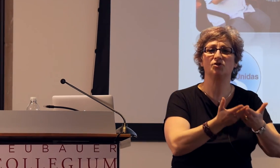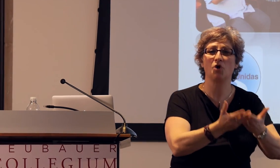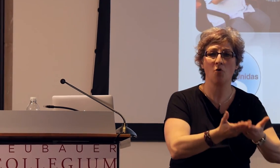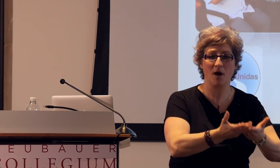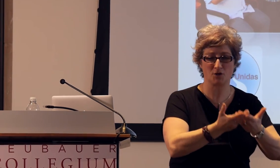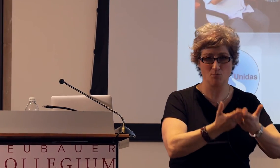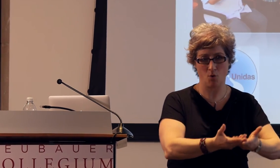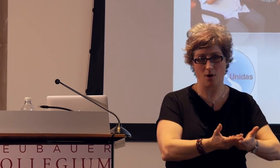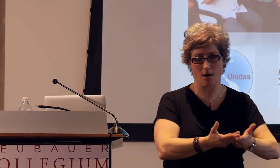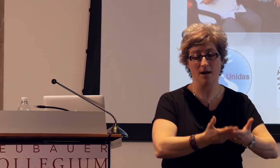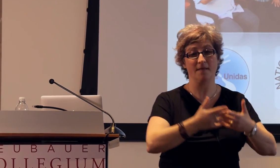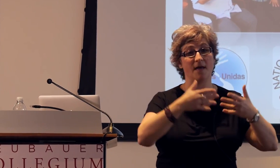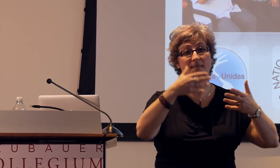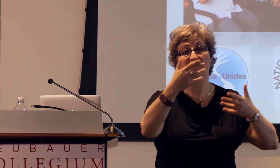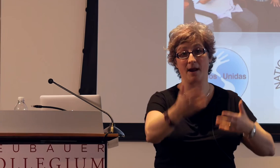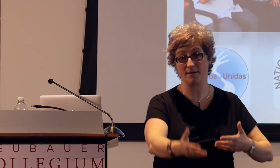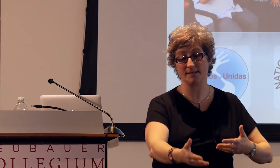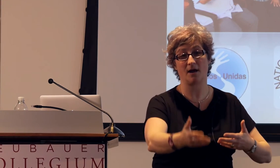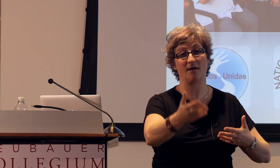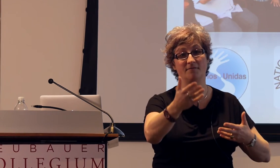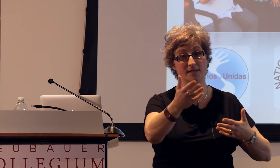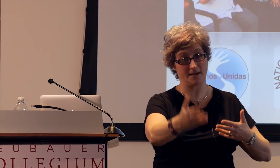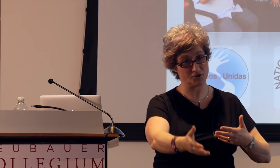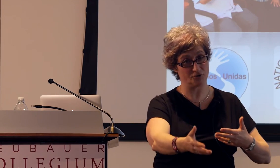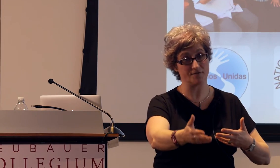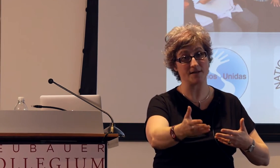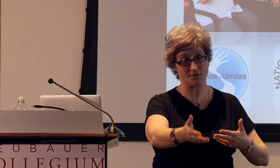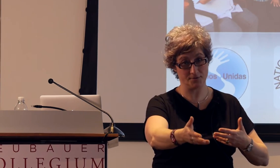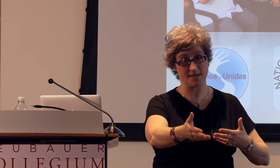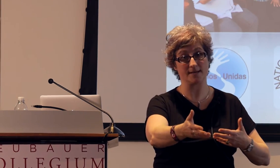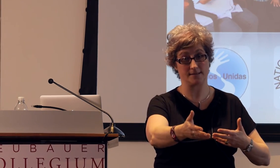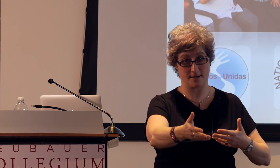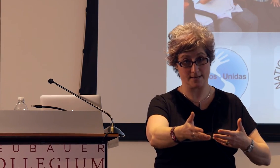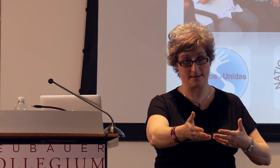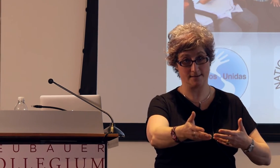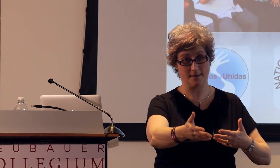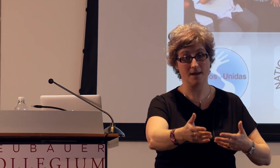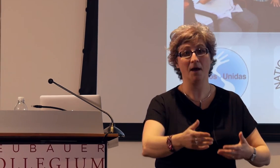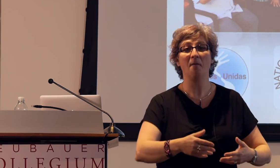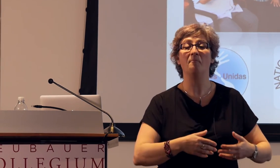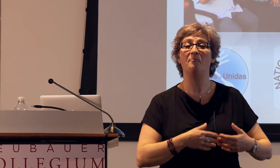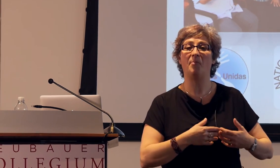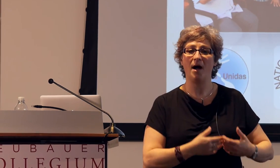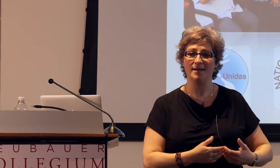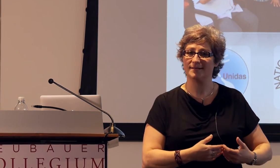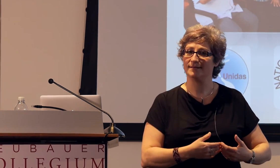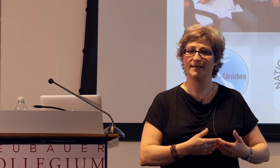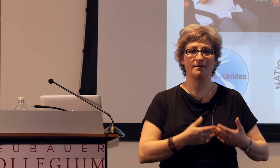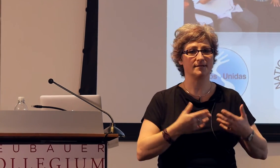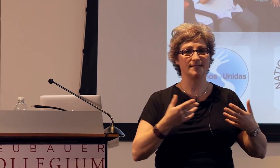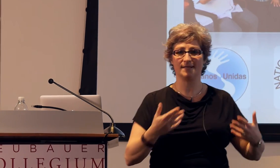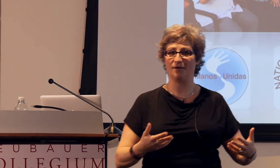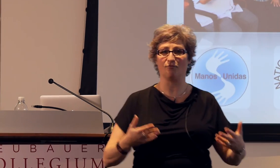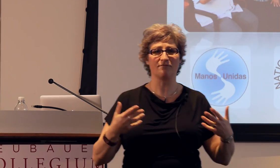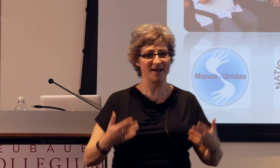so much more than the parents of the deaf children that Susan has studied, but they're still really limited